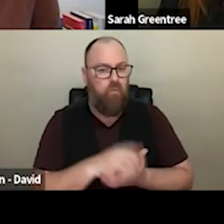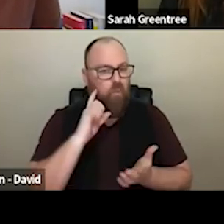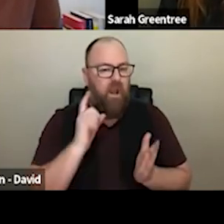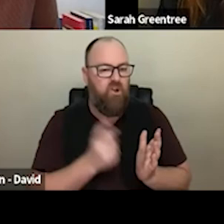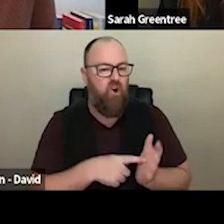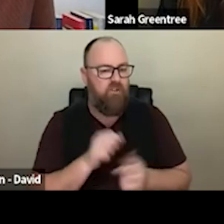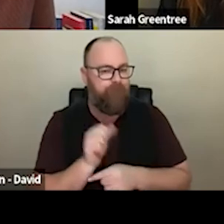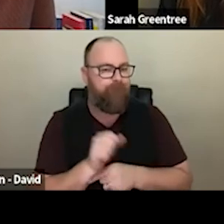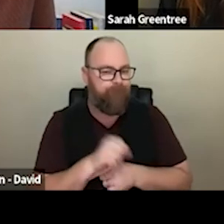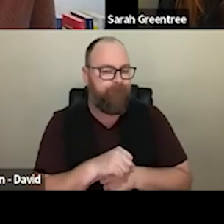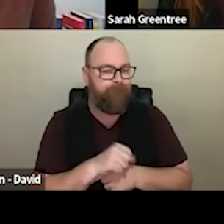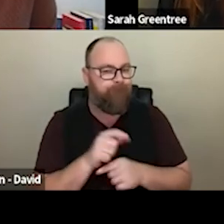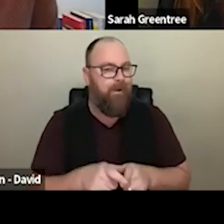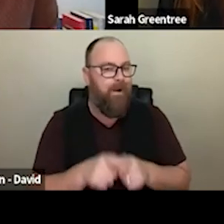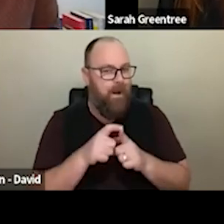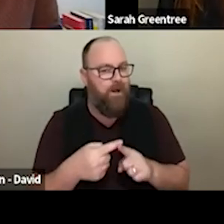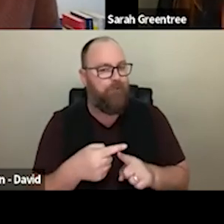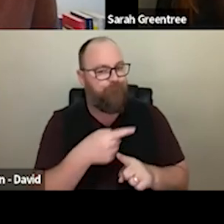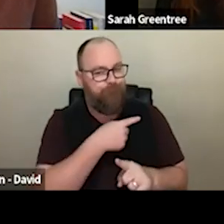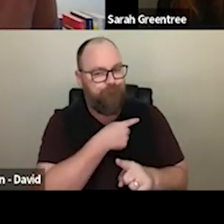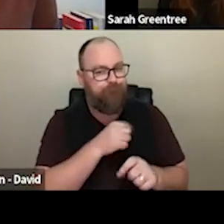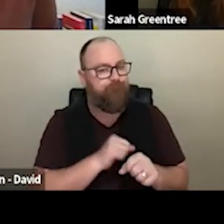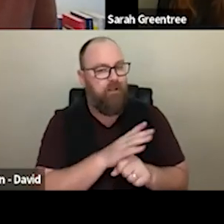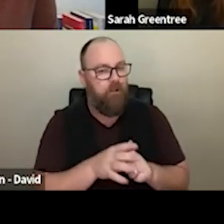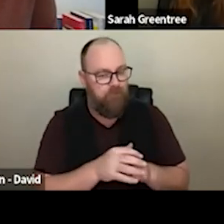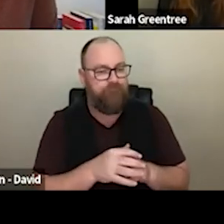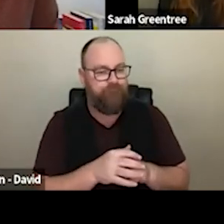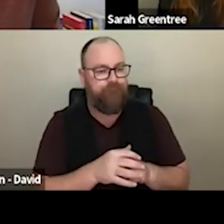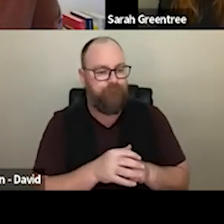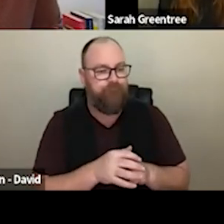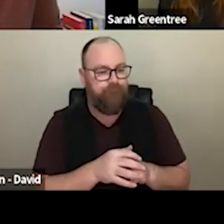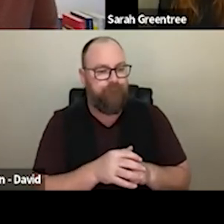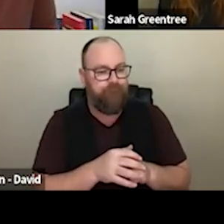of years have been, and that the cross is the covid crisis that we were existing and